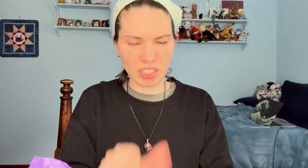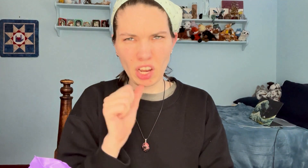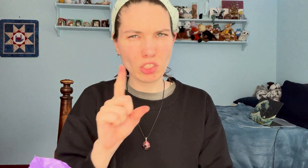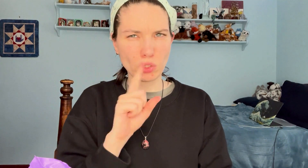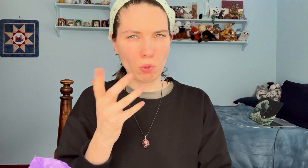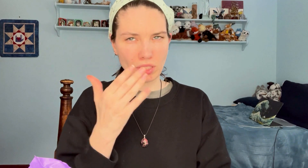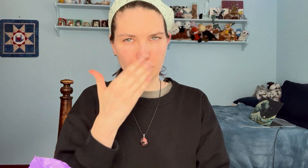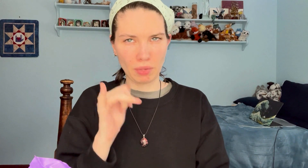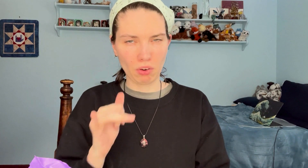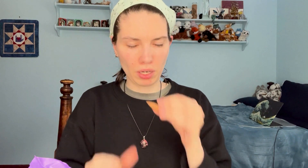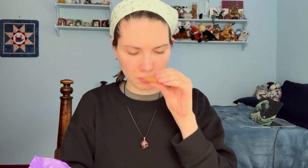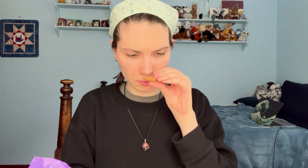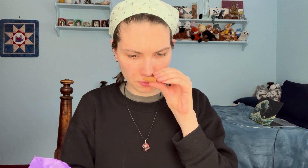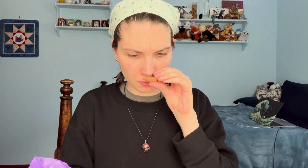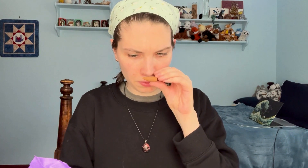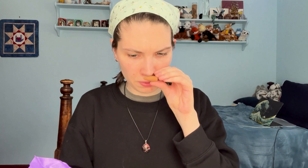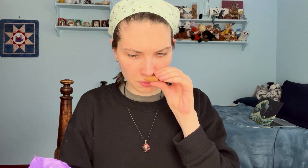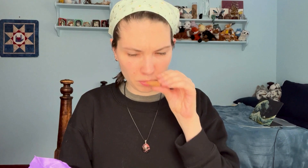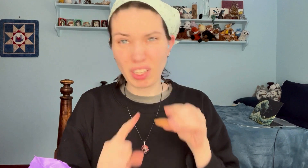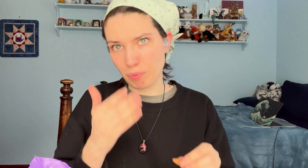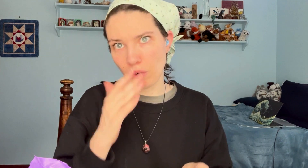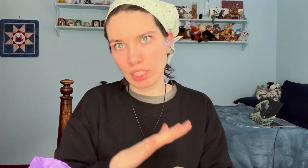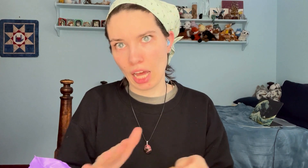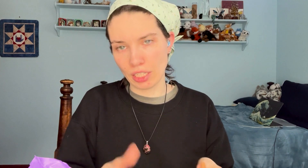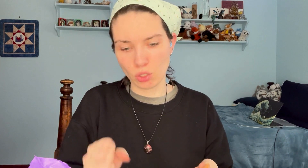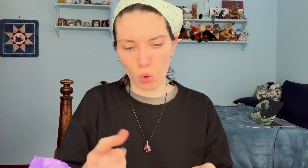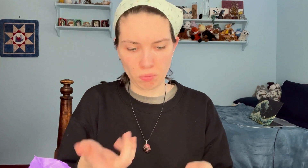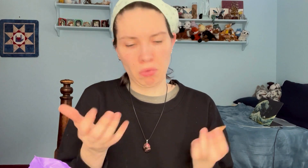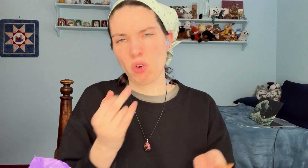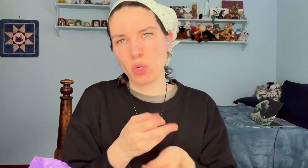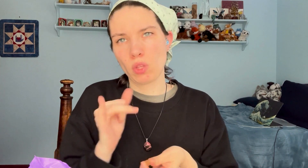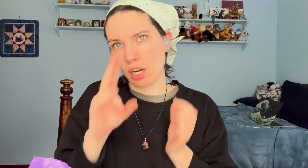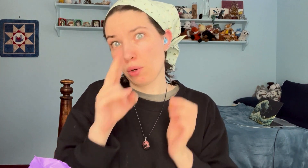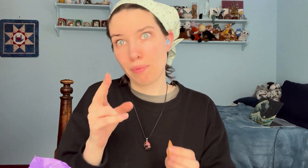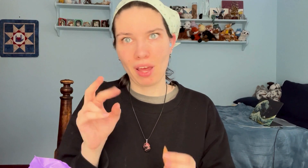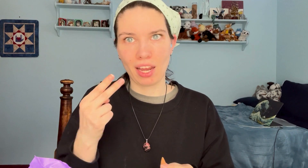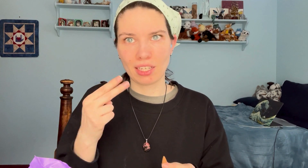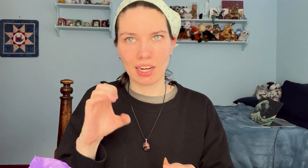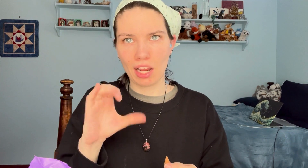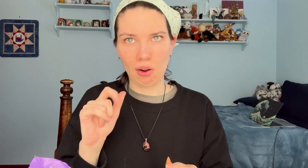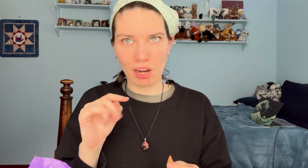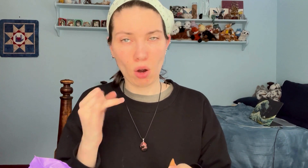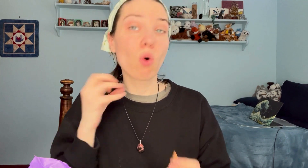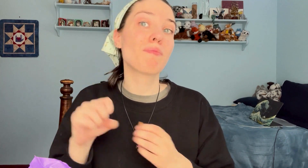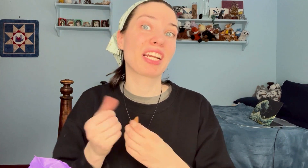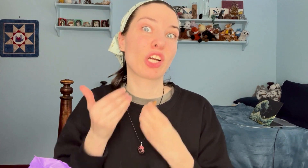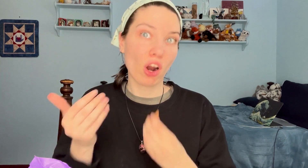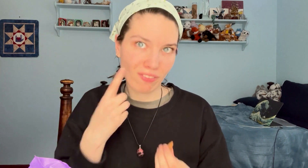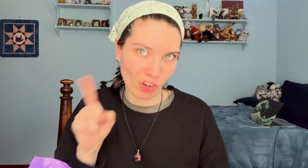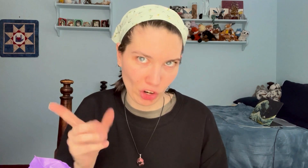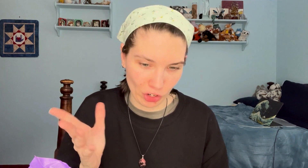I'm not sure what they smell like... It smells nice, so I'll use that to honor Hecate or make an offering for her